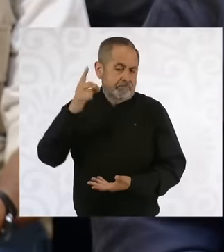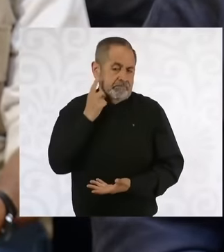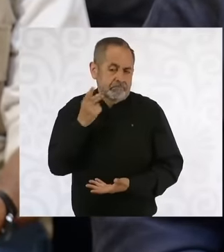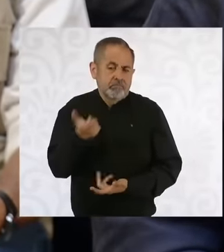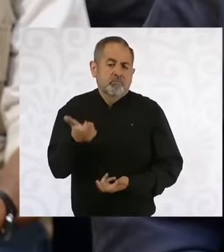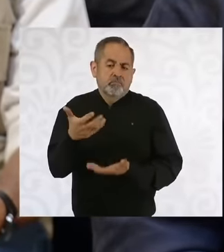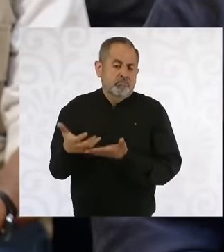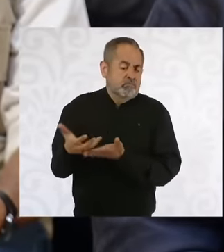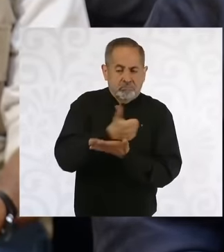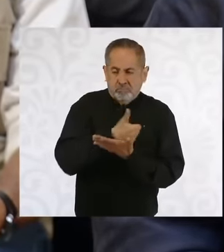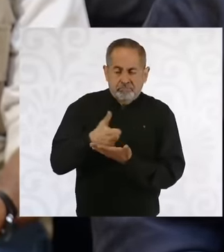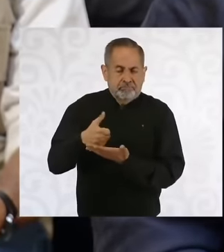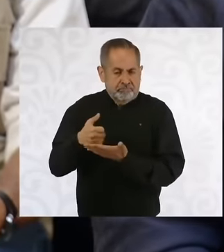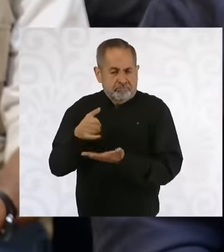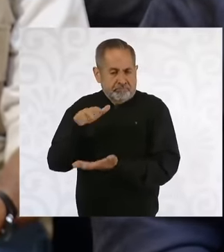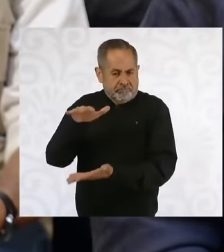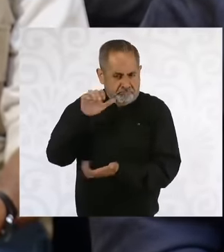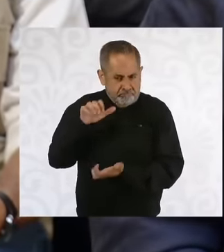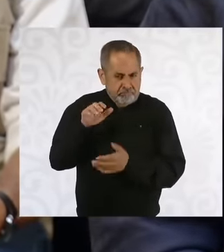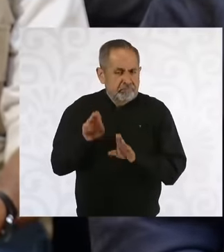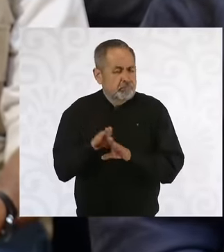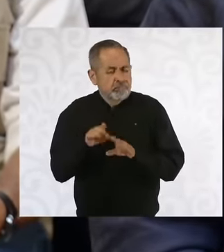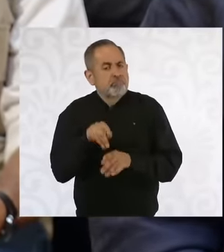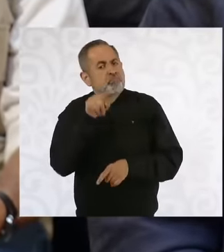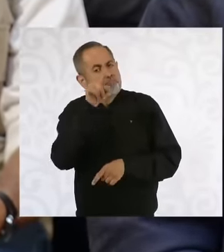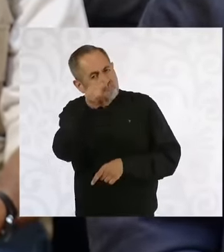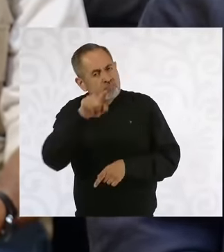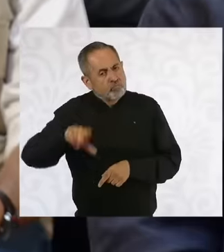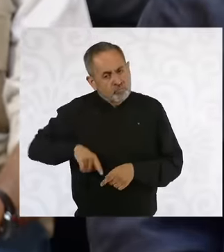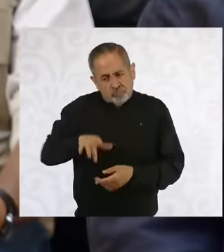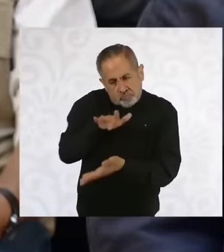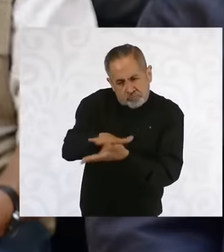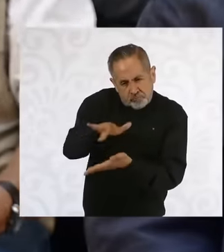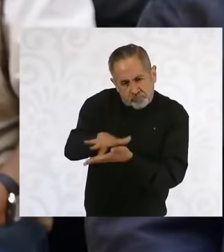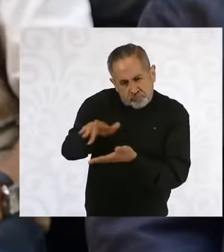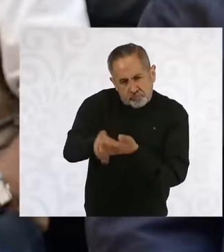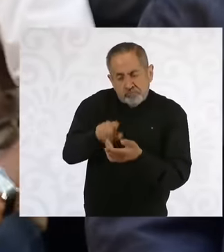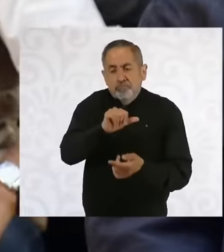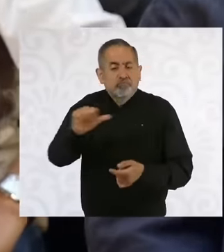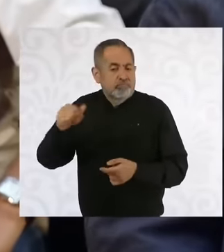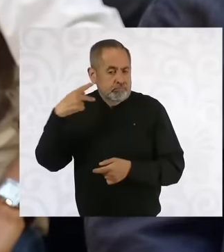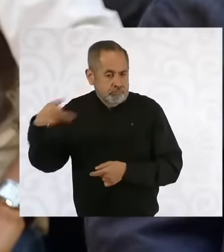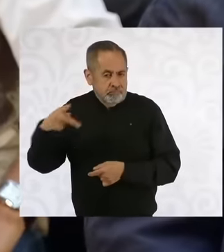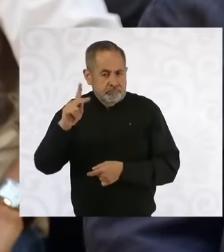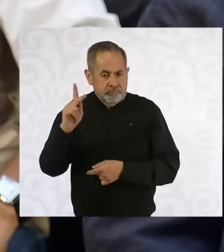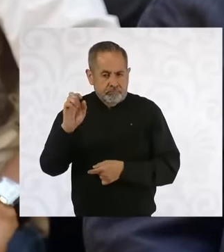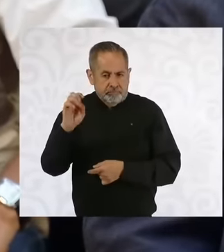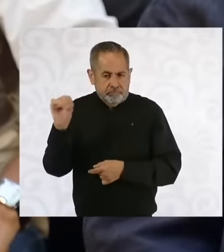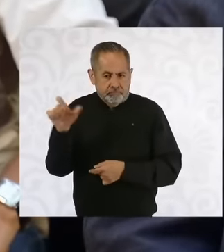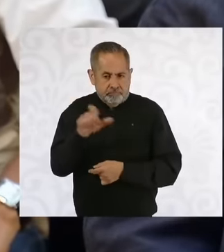support its government's finances. of Pemex now Our Public Company to continue reducing